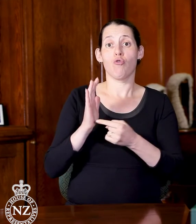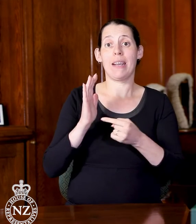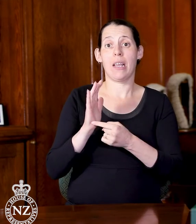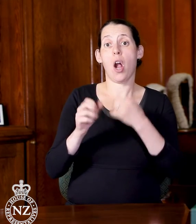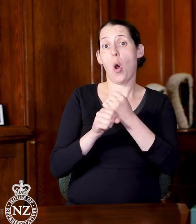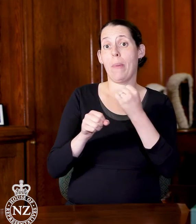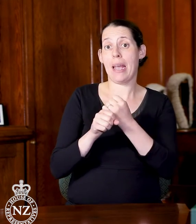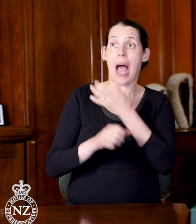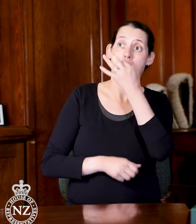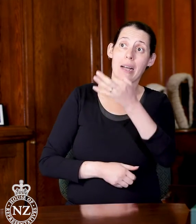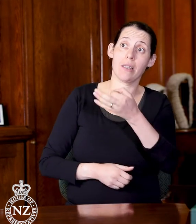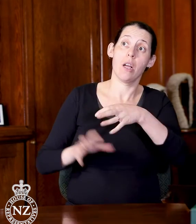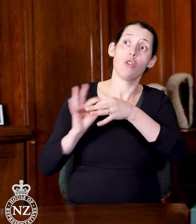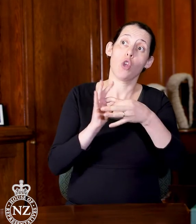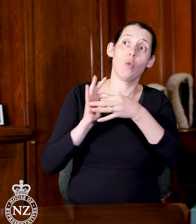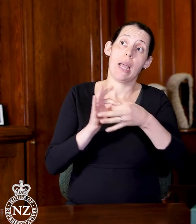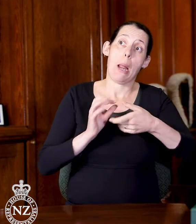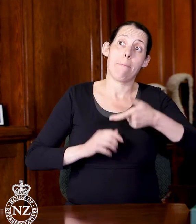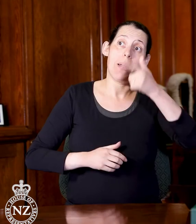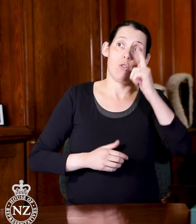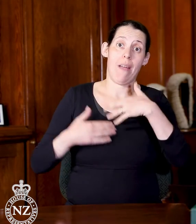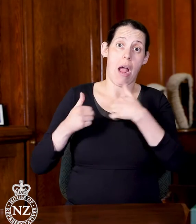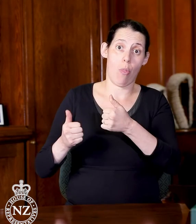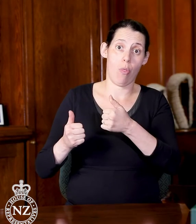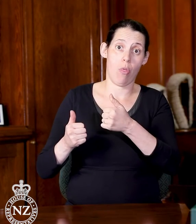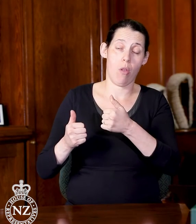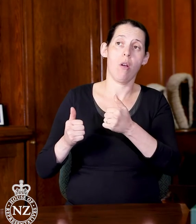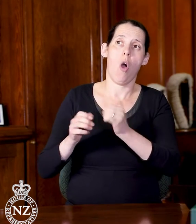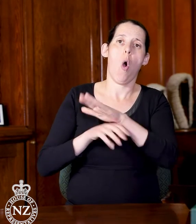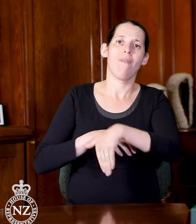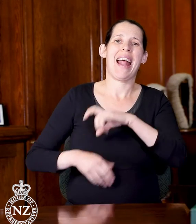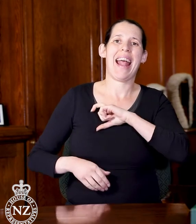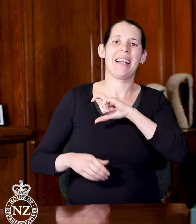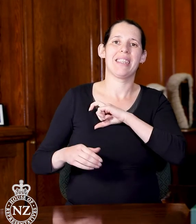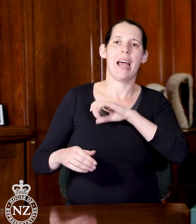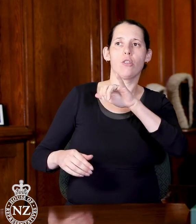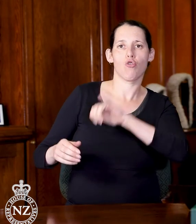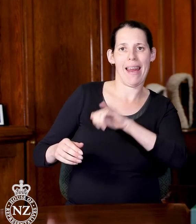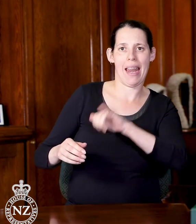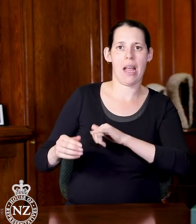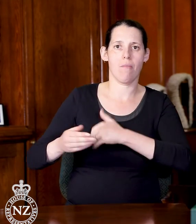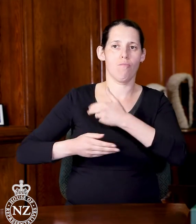about cancer screening programmes for women. Hon Mark Mitchell to the Minister for the